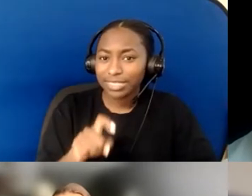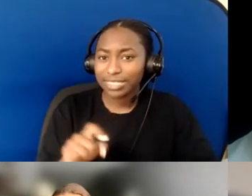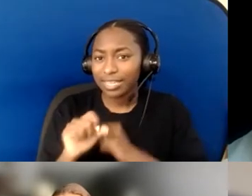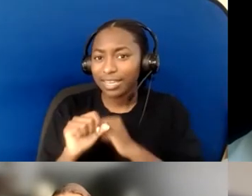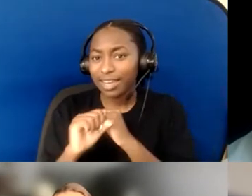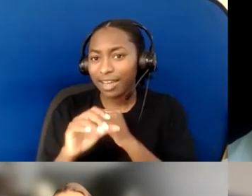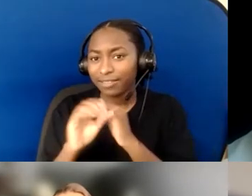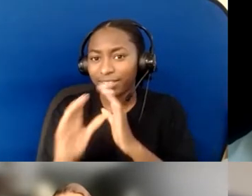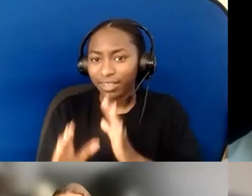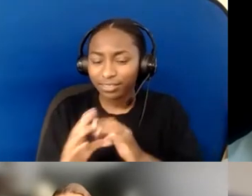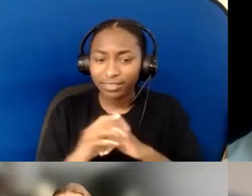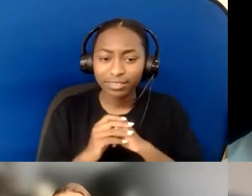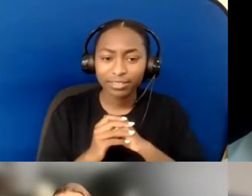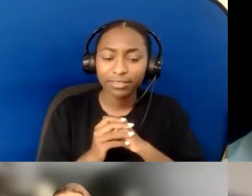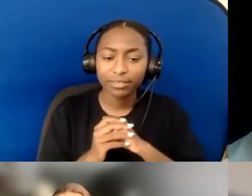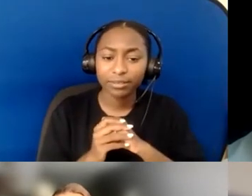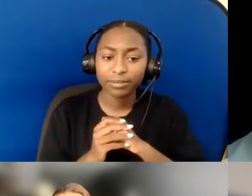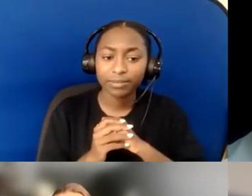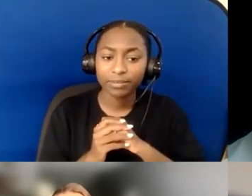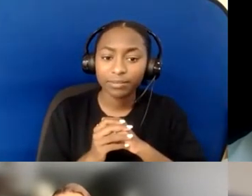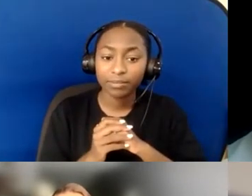what we've done is an accessibility ministry,